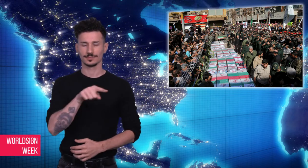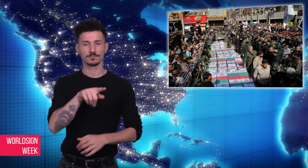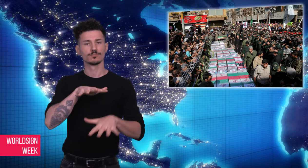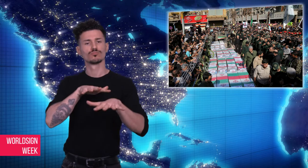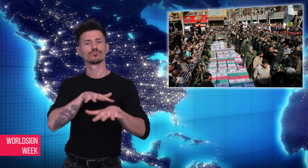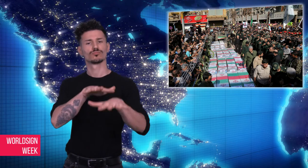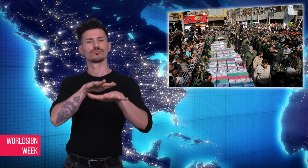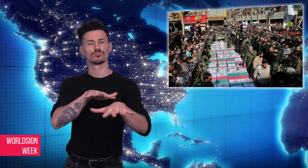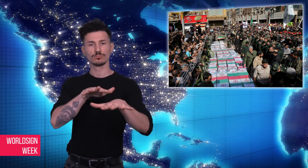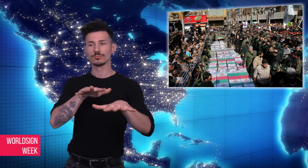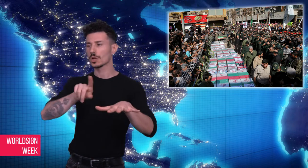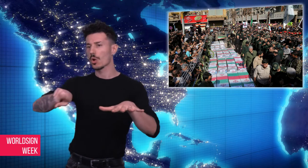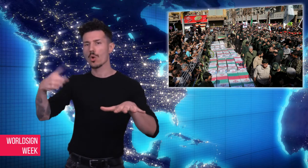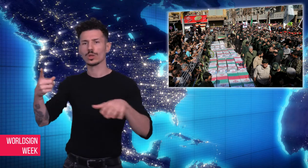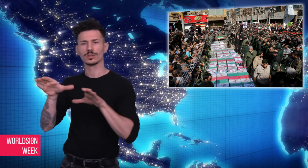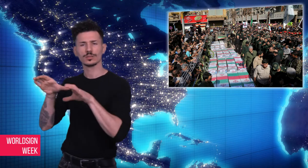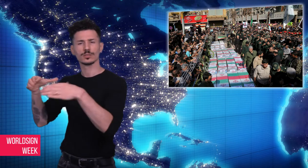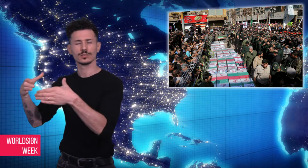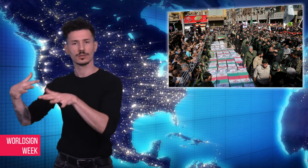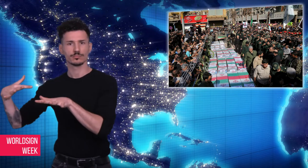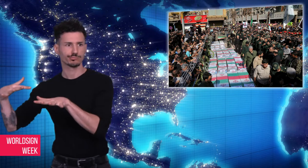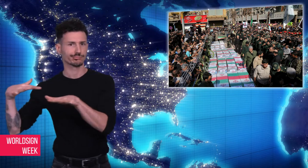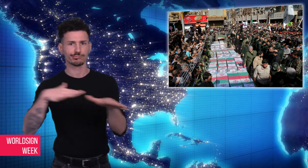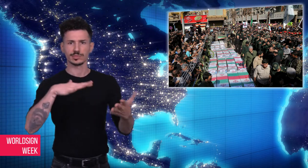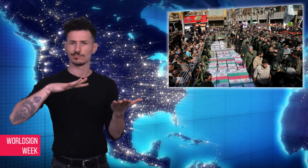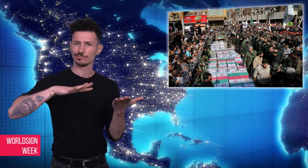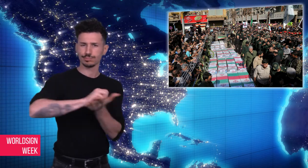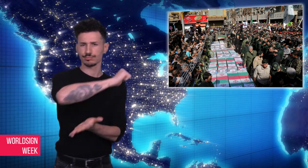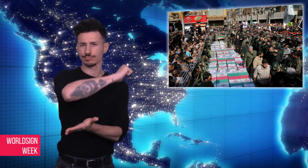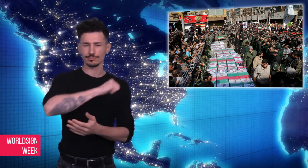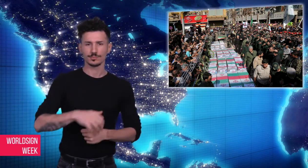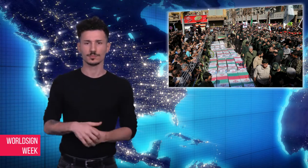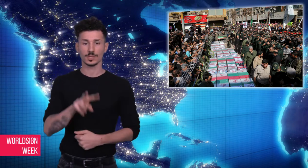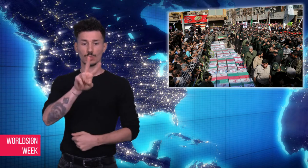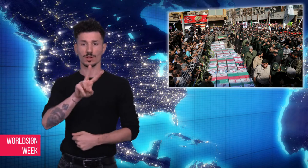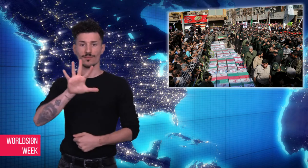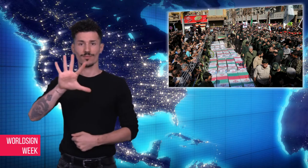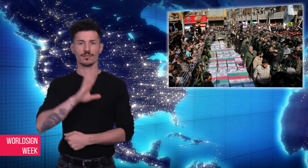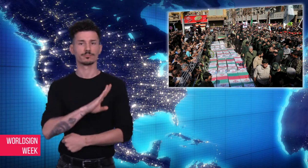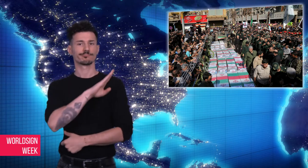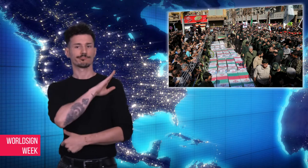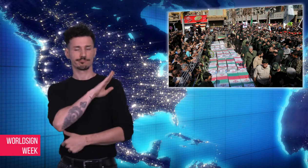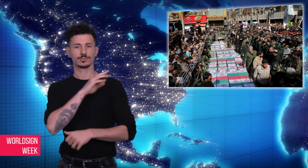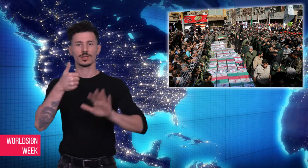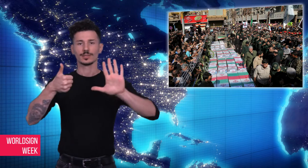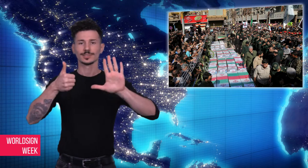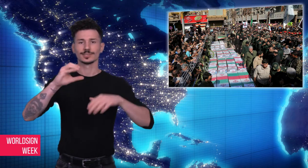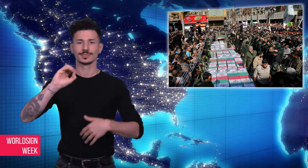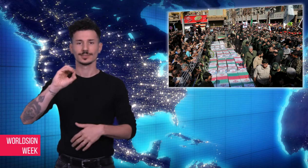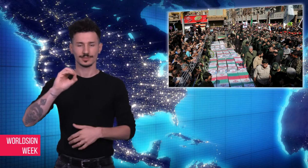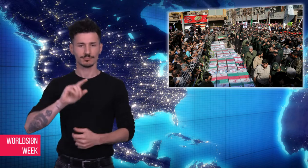when they were attacked by assailants. Over 25 were